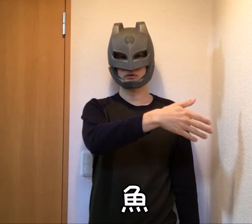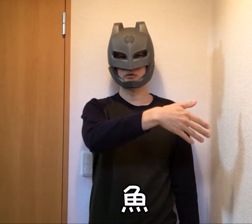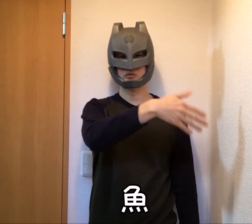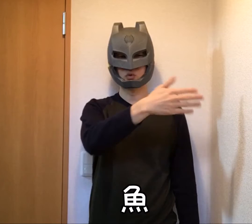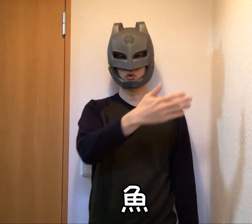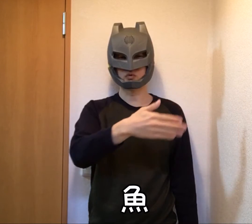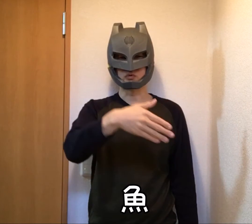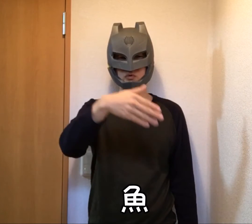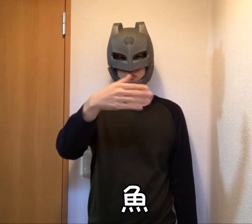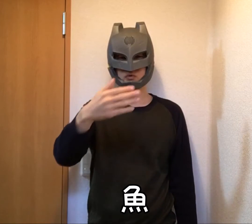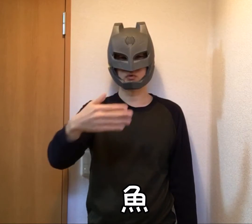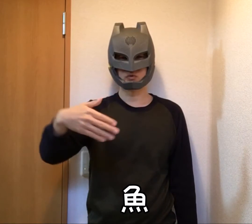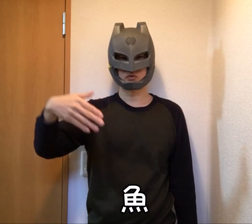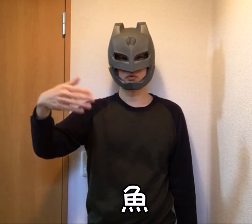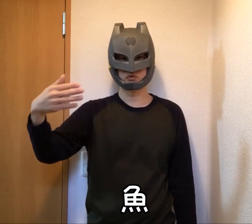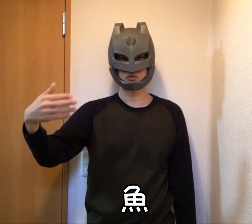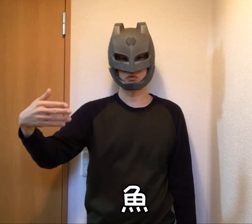Pisces